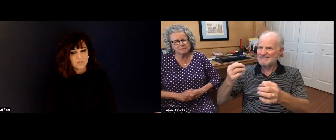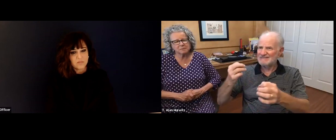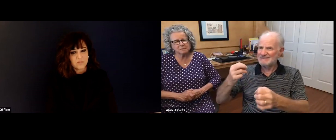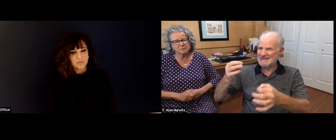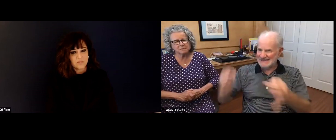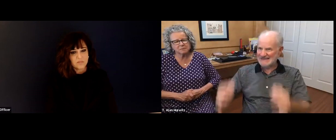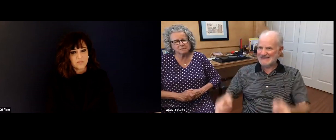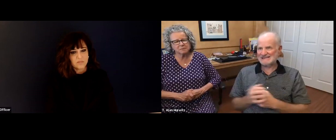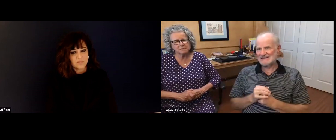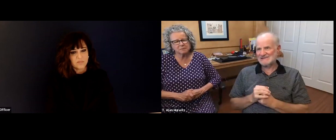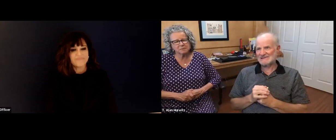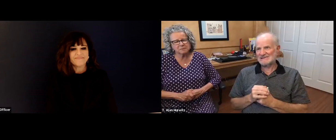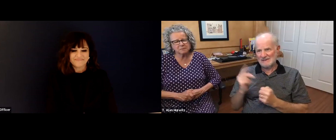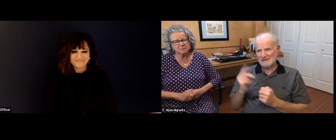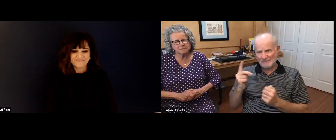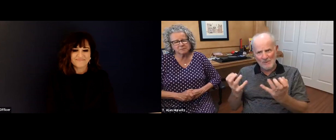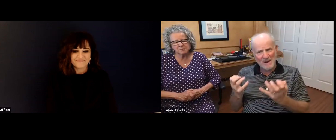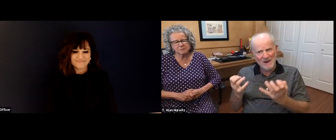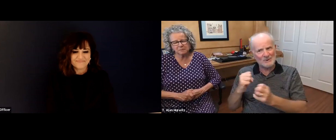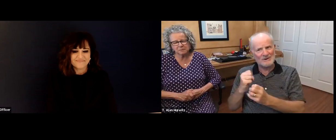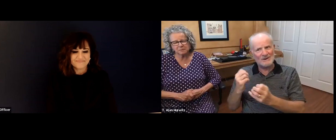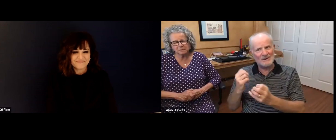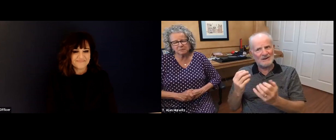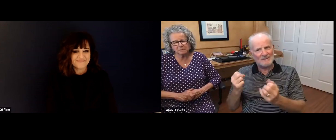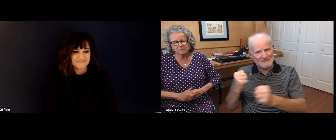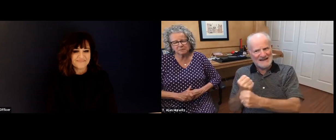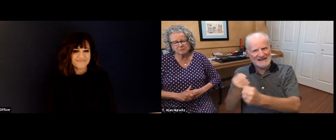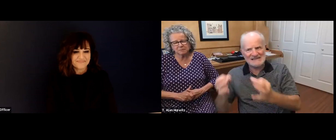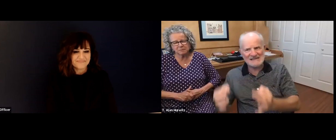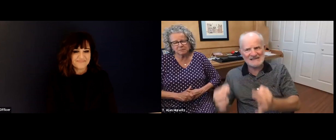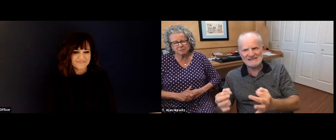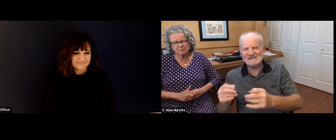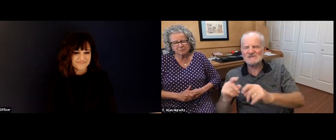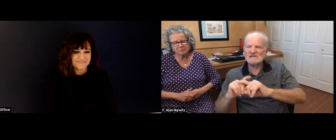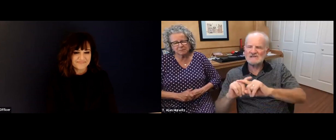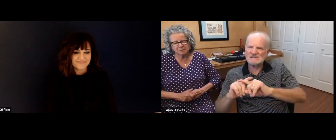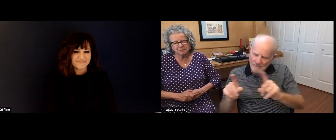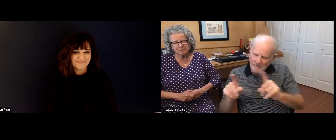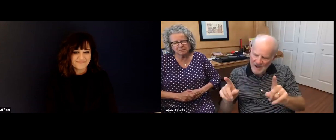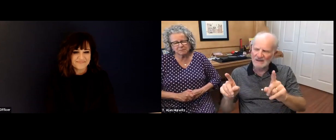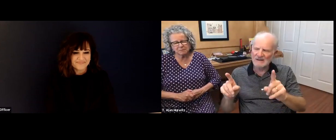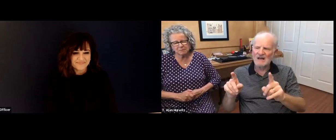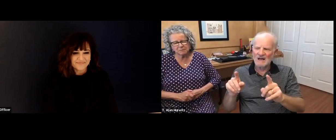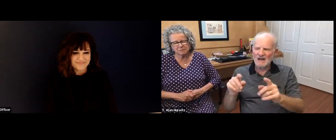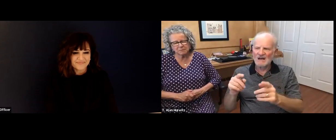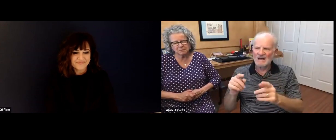have to be open minded to really take that all in. And the other